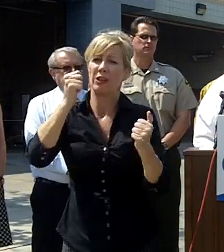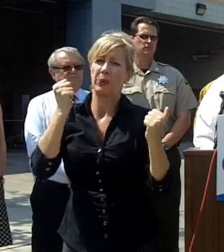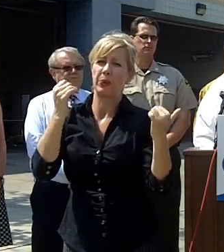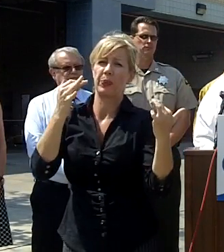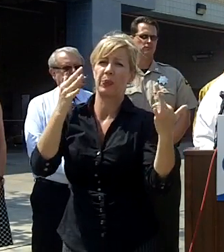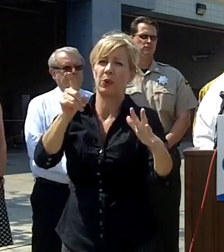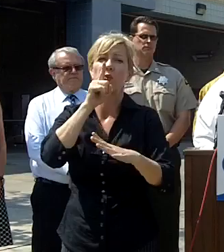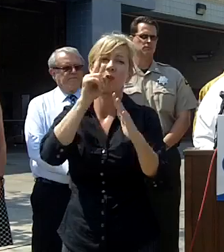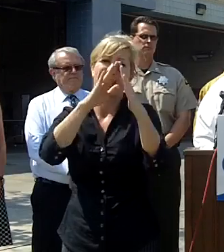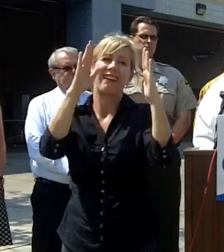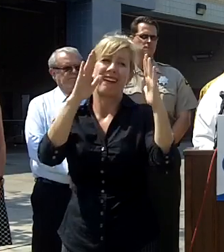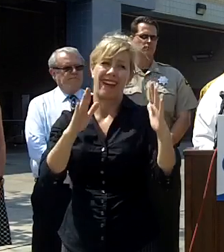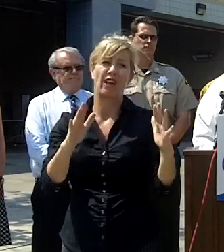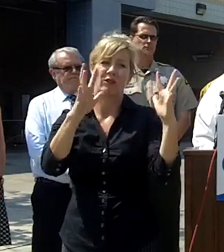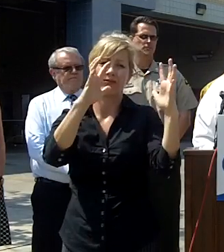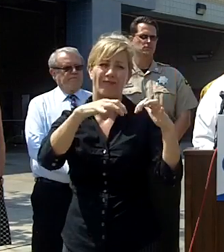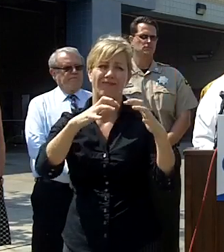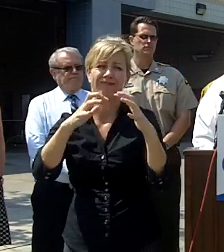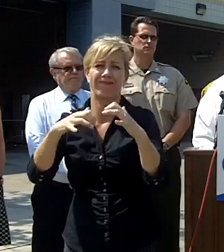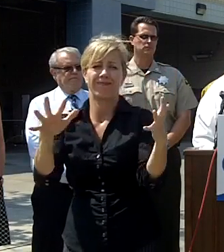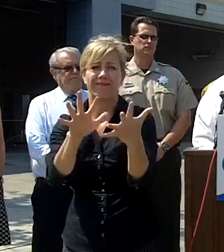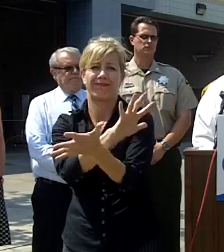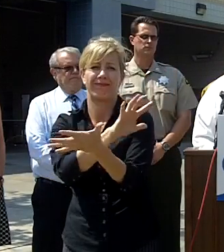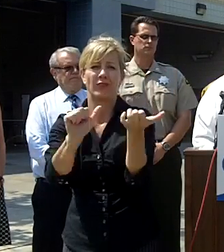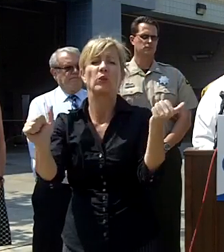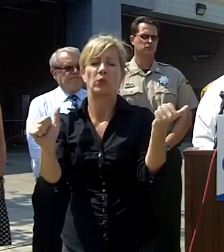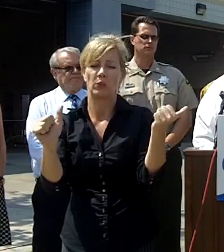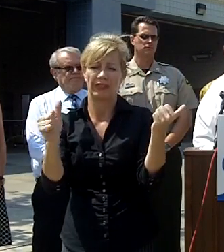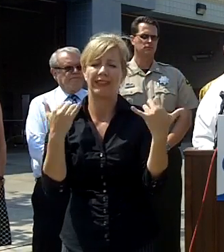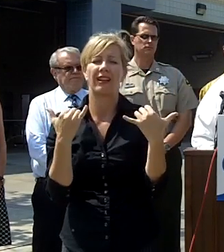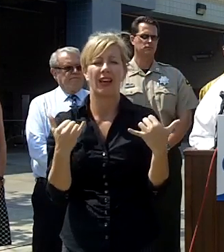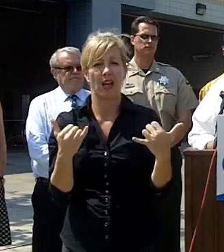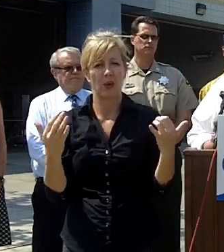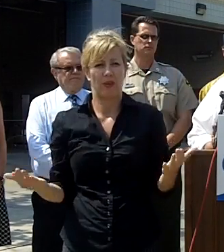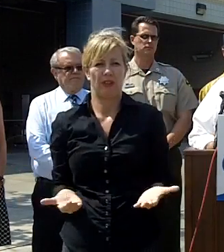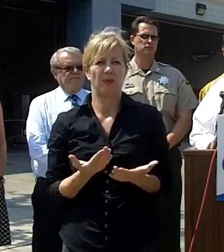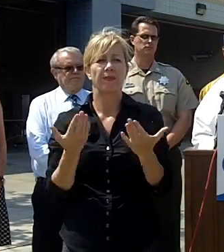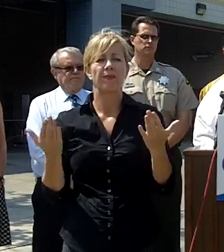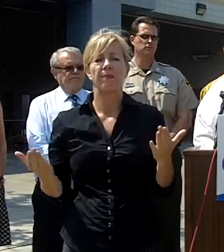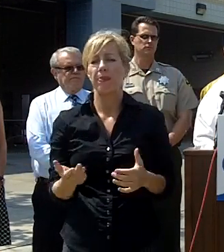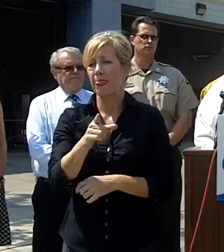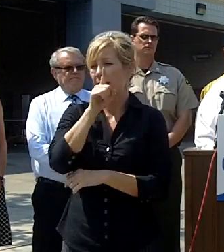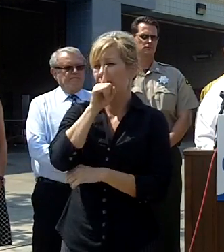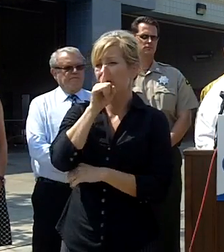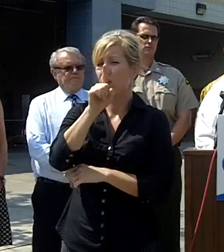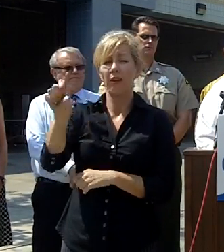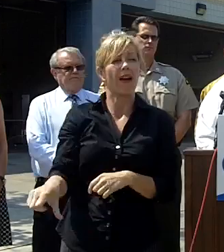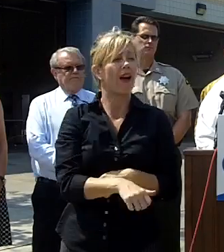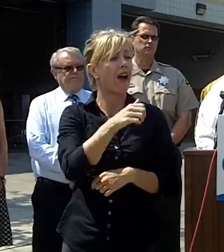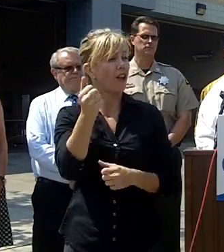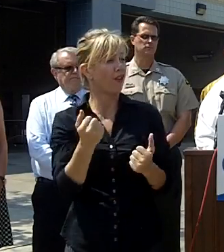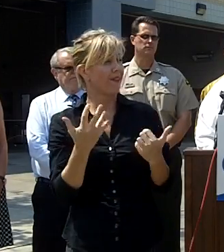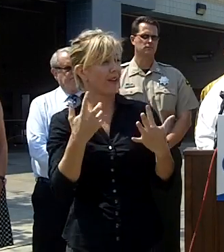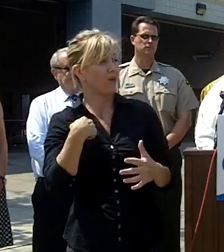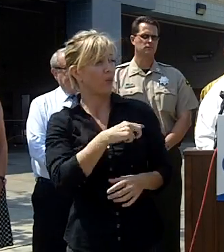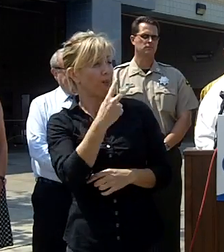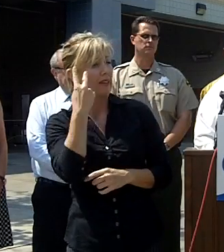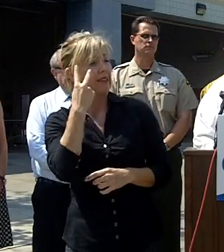some housing damage here houses burned down I the the other fire that we have a Pendleton I guess